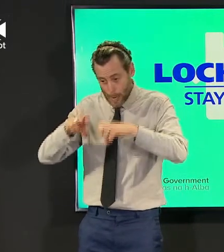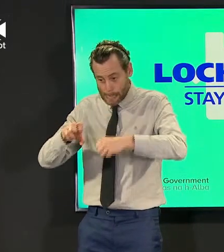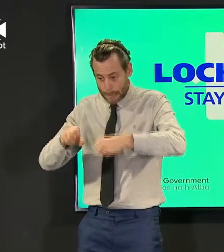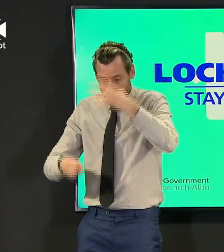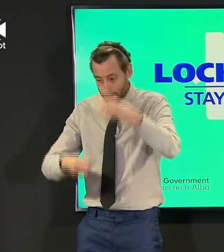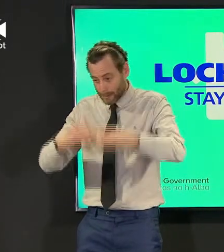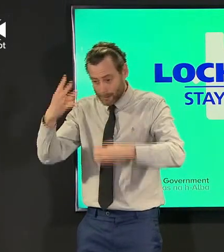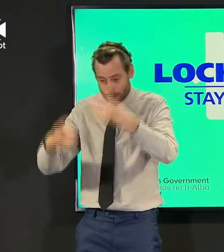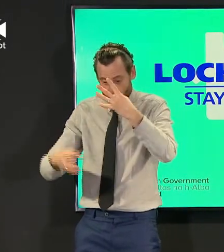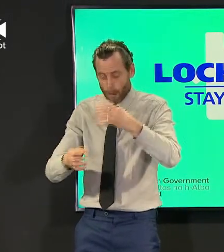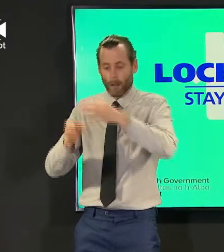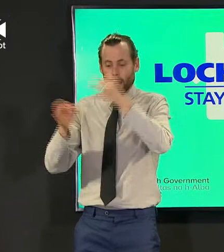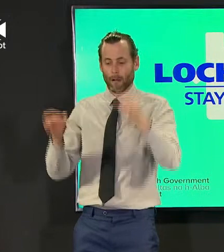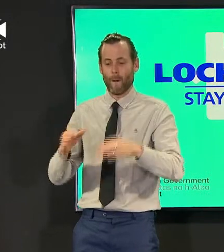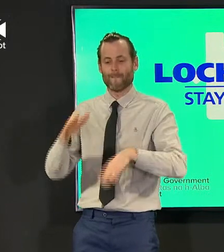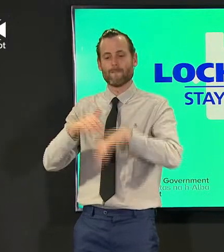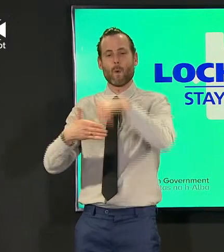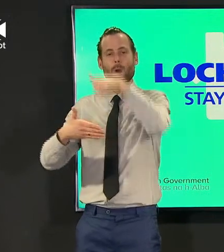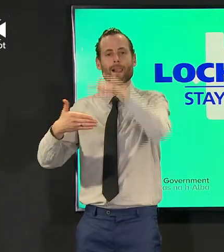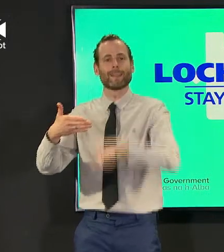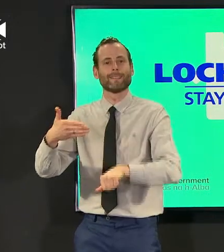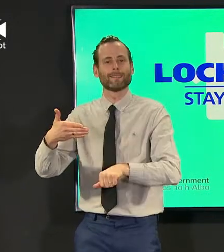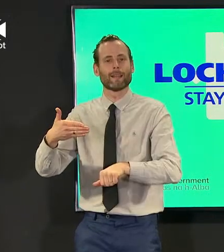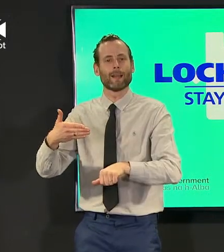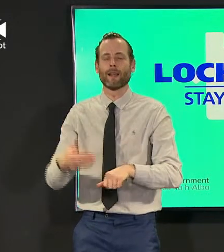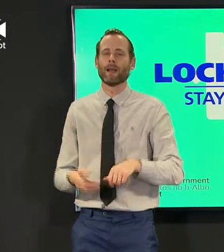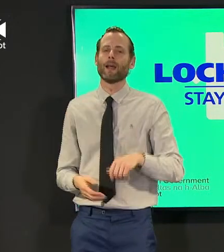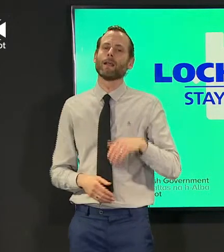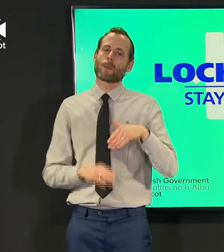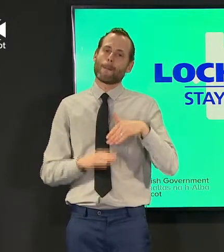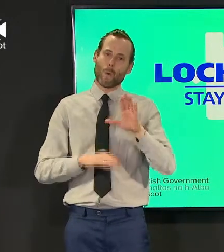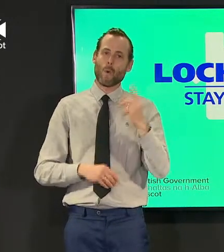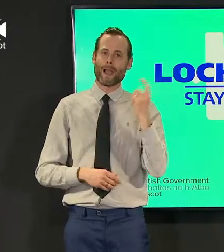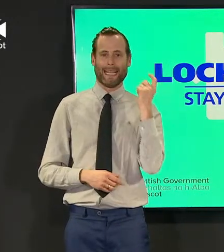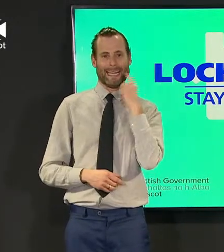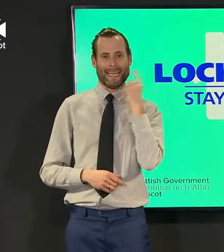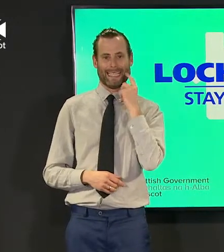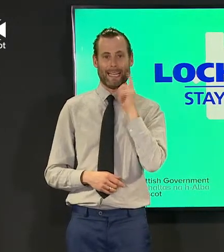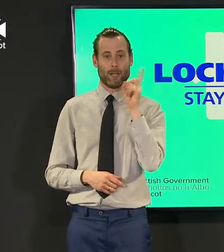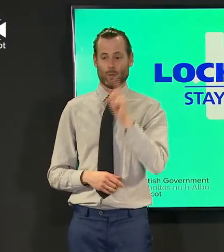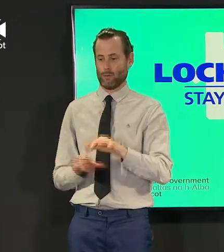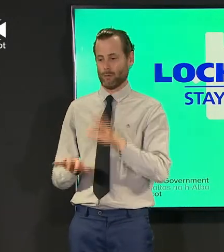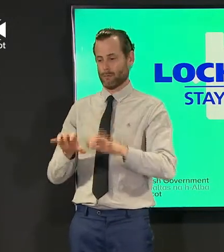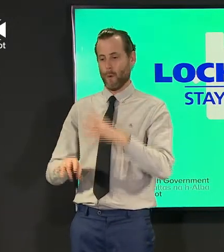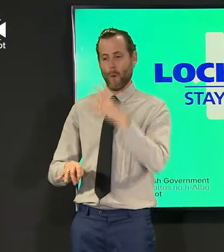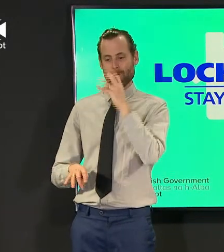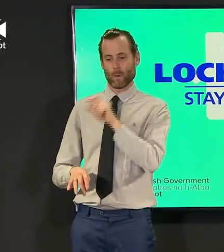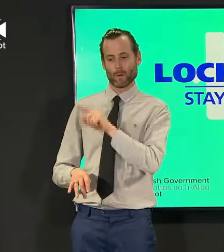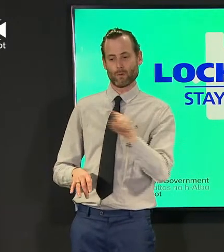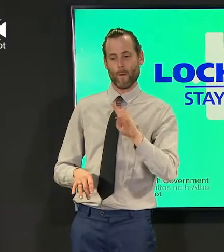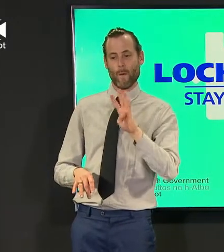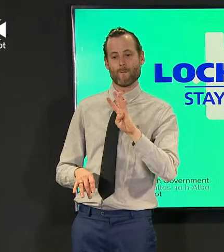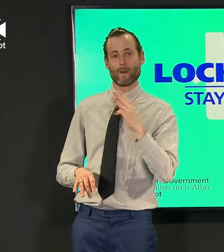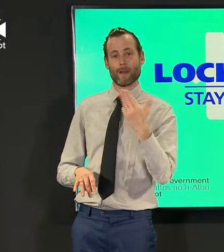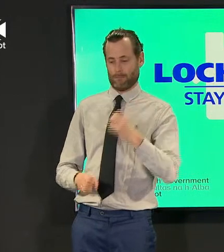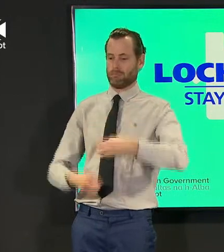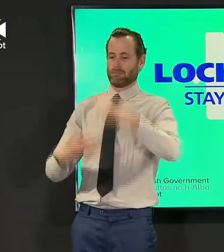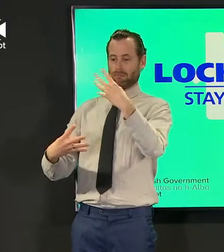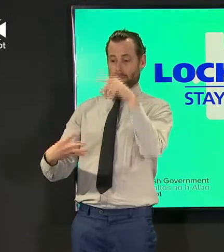supplies permitting done the job logistically it's also the most sensible way to do it remembering